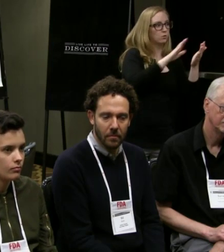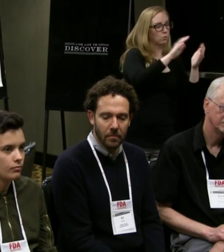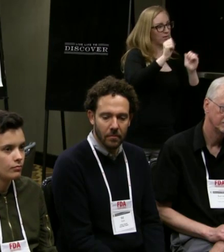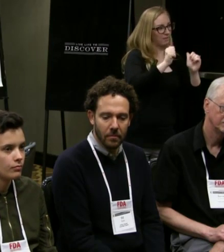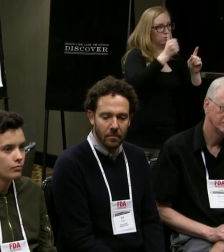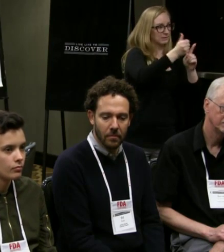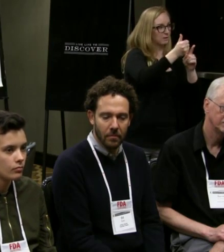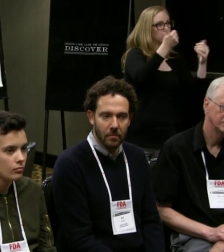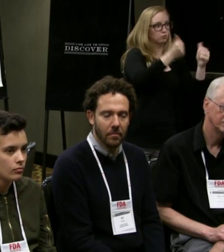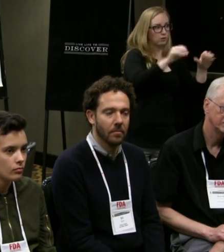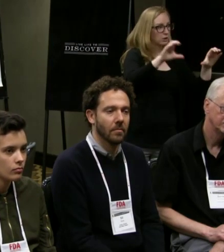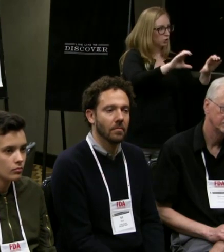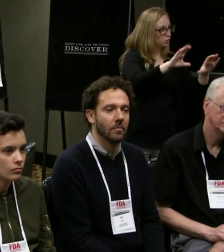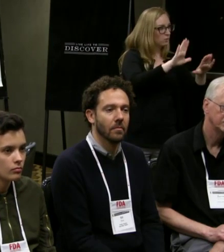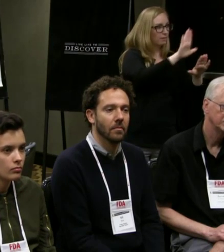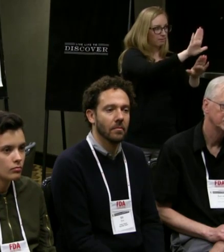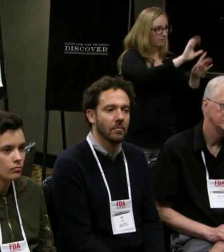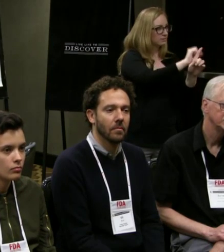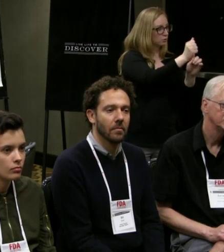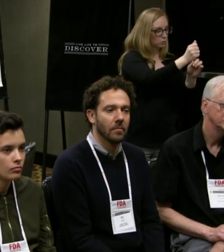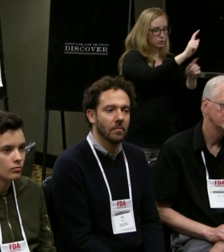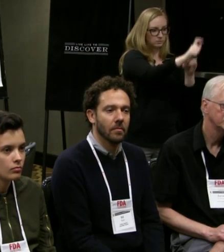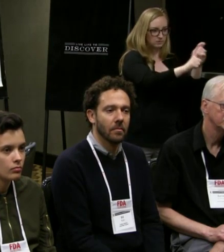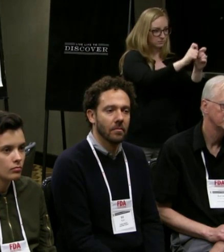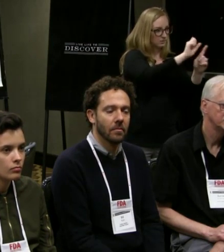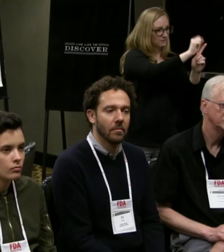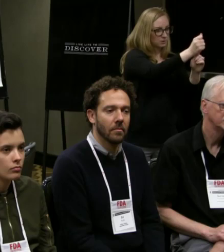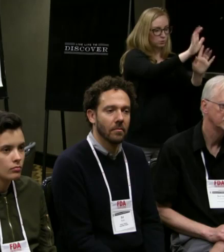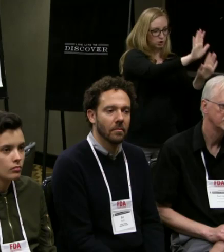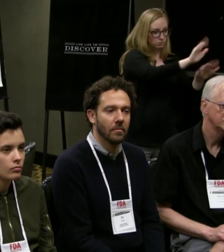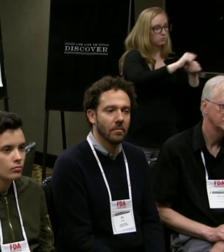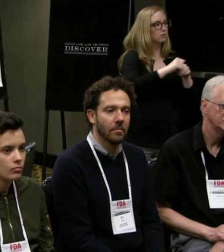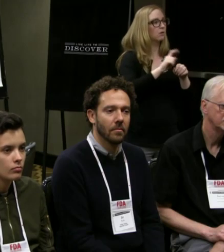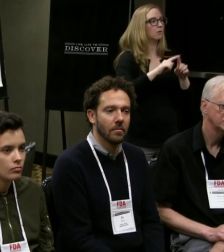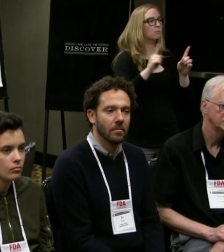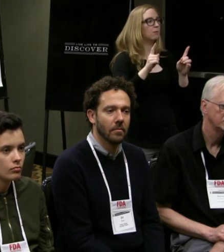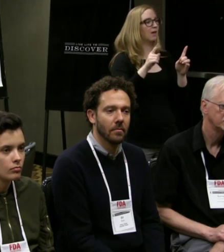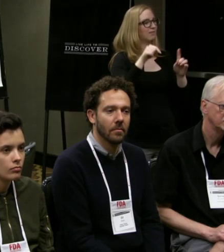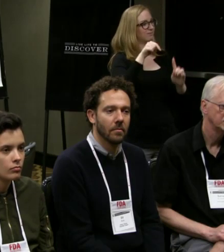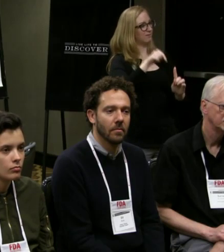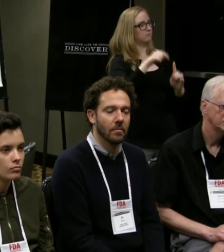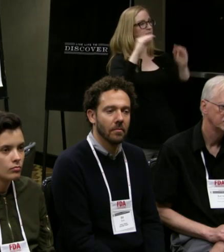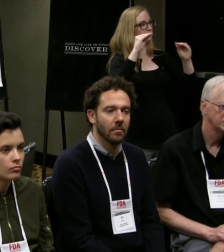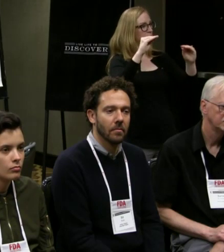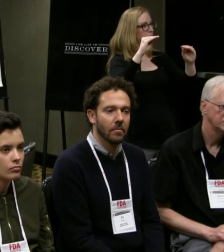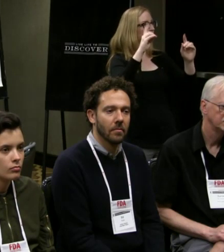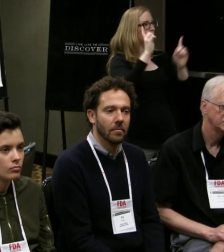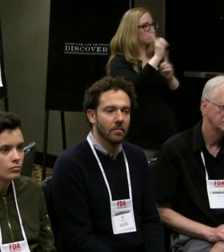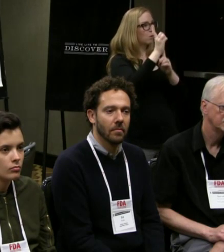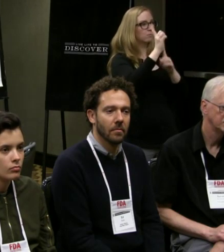So what are we allowing as a teachable moment about deaf culture?